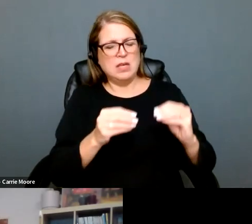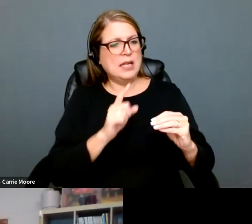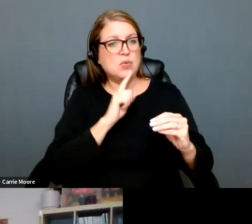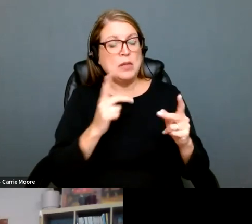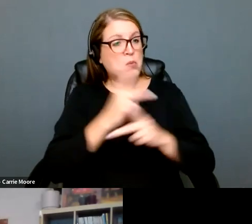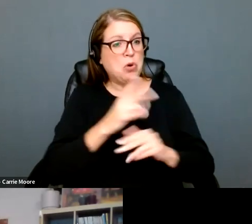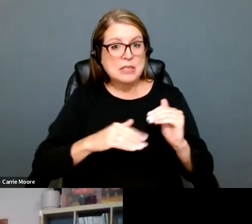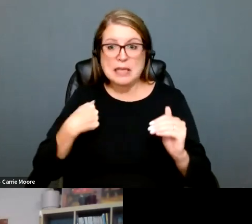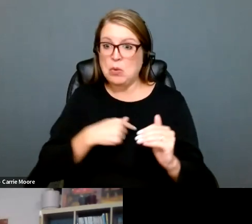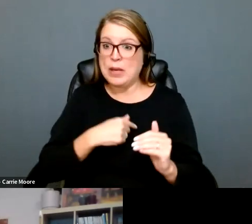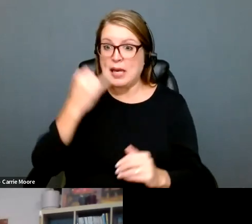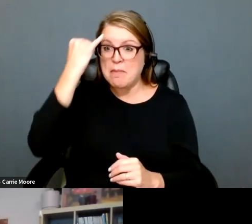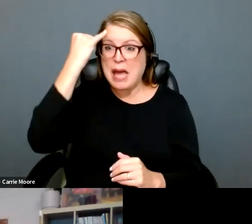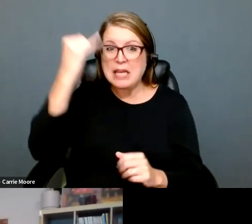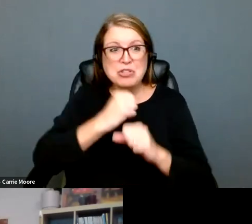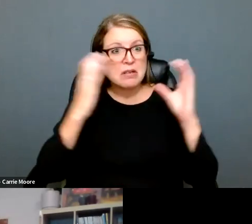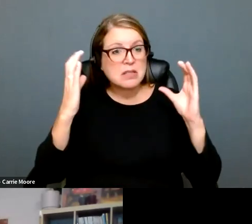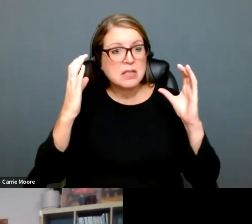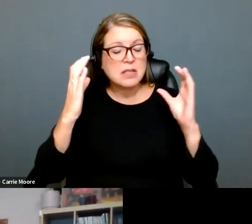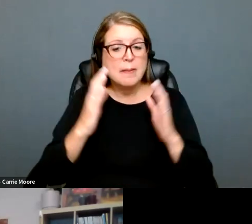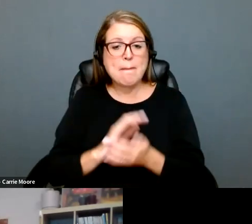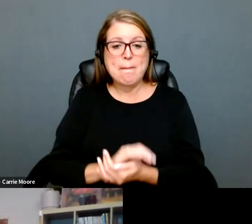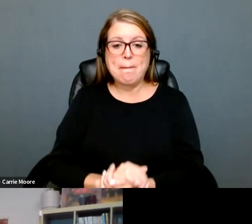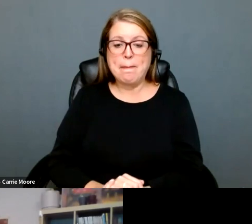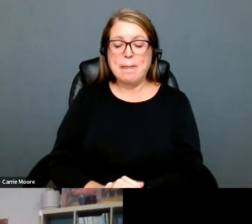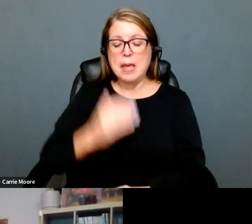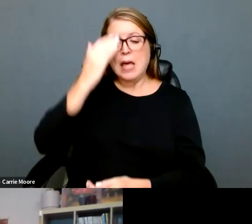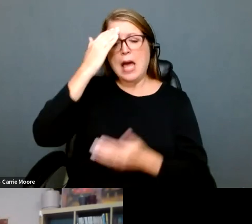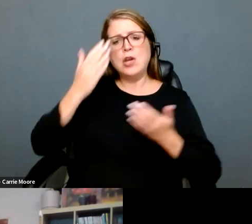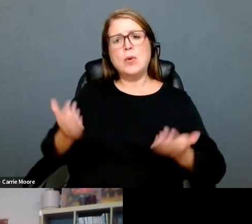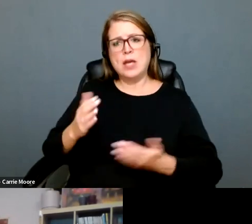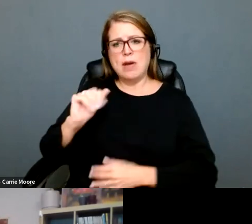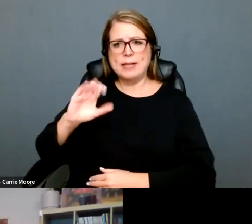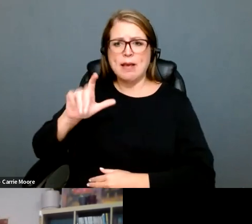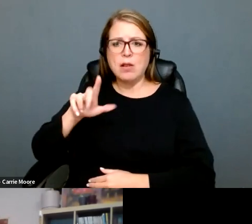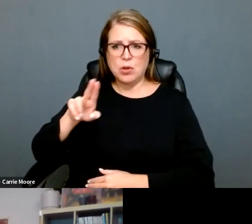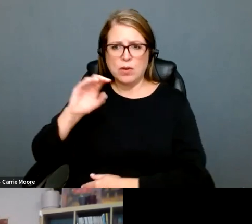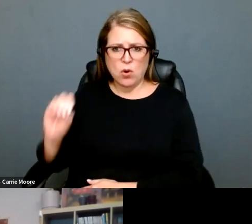Aadika, what you're describing of Idaho for many of us is even worse than what we would have imagined.